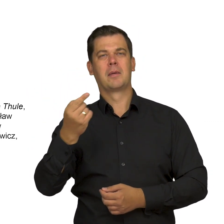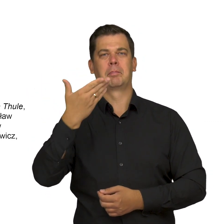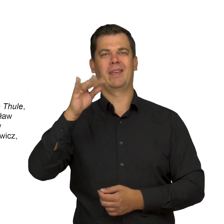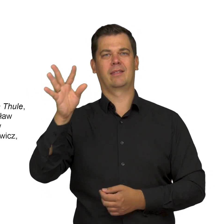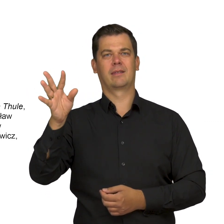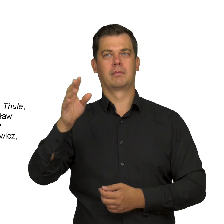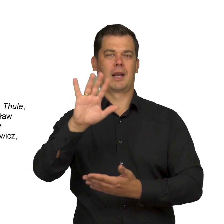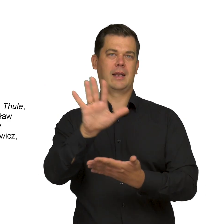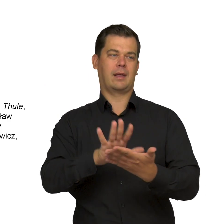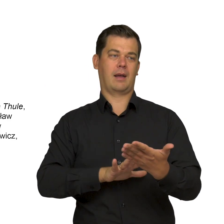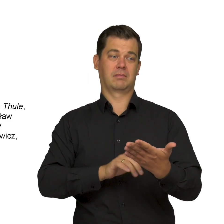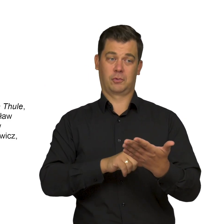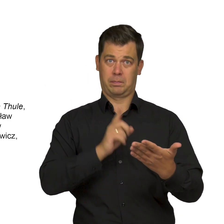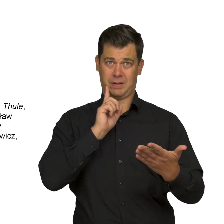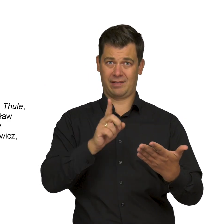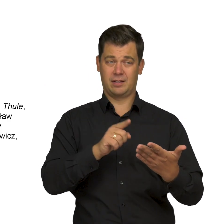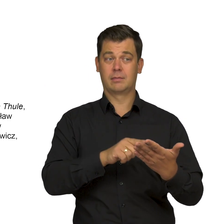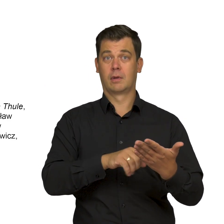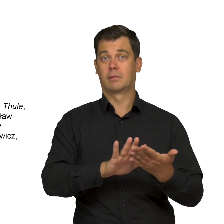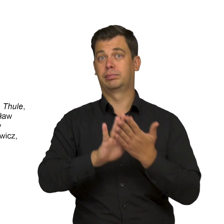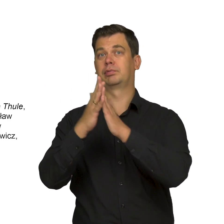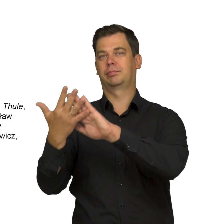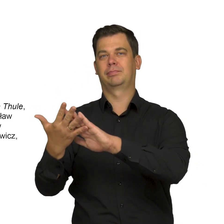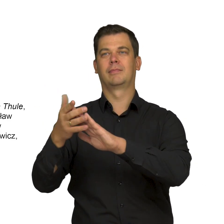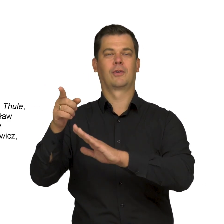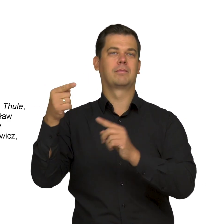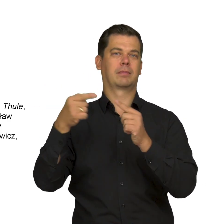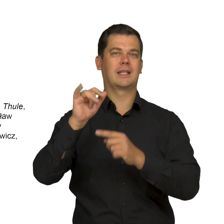but who knows – perhaps the myth concerns Iceland?